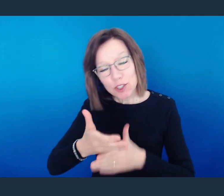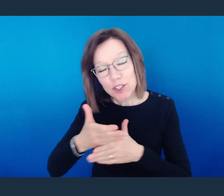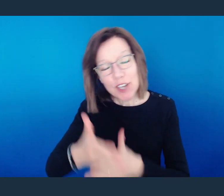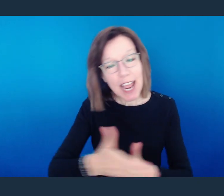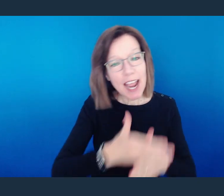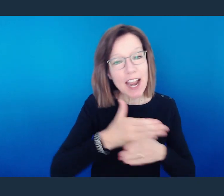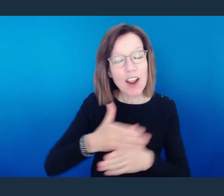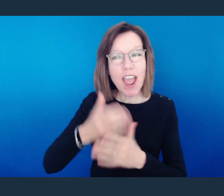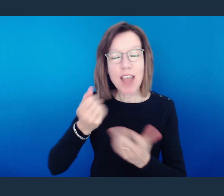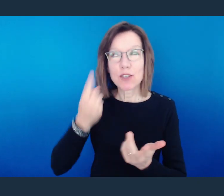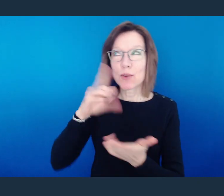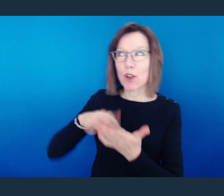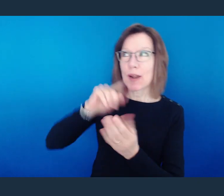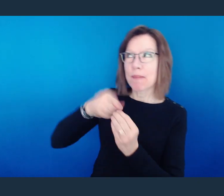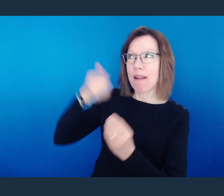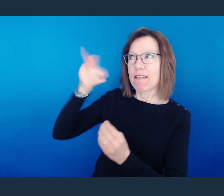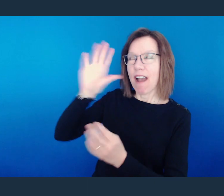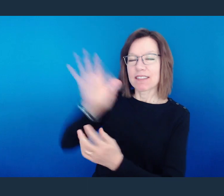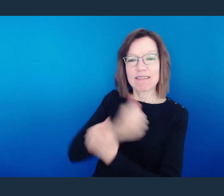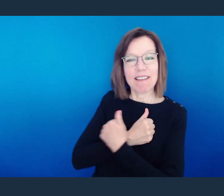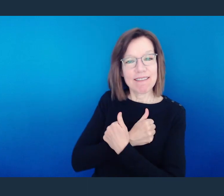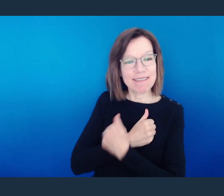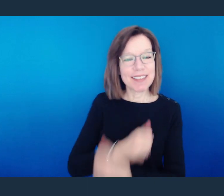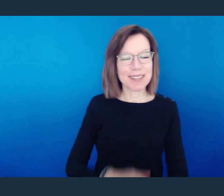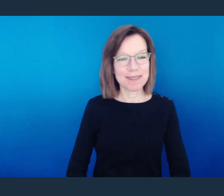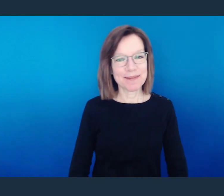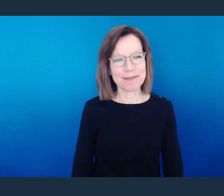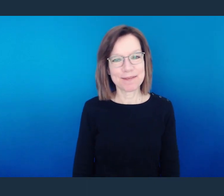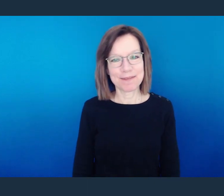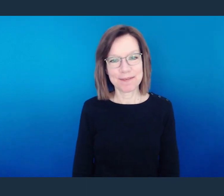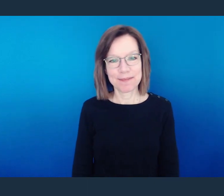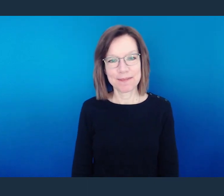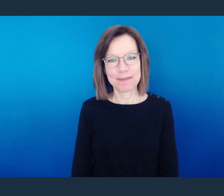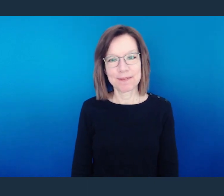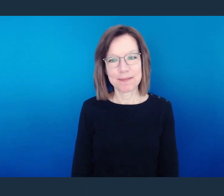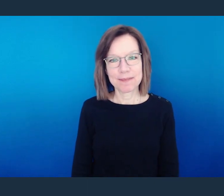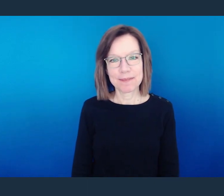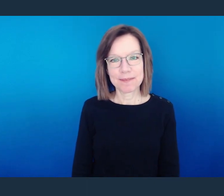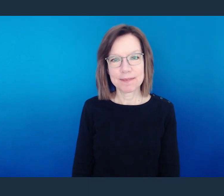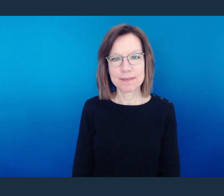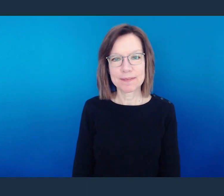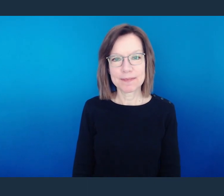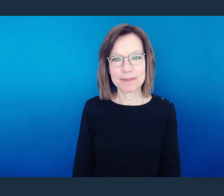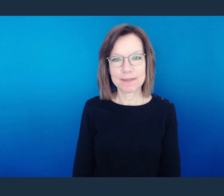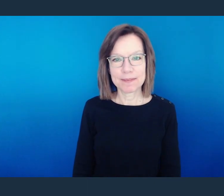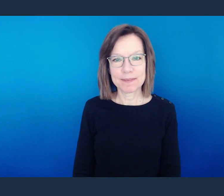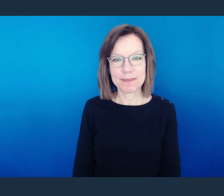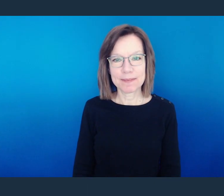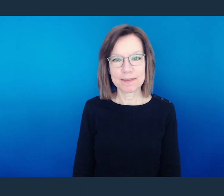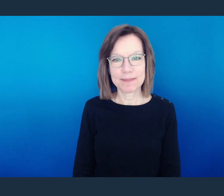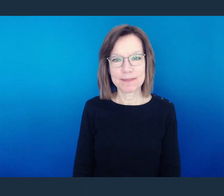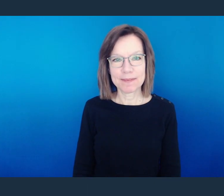and learning about the love of God.